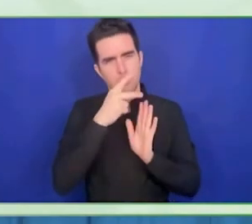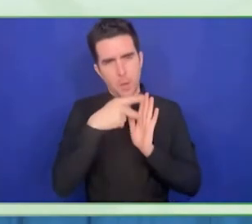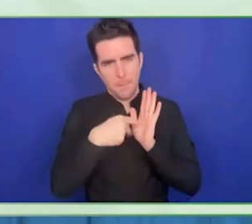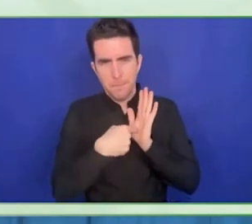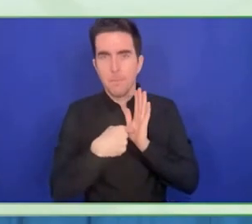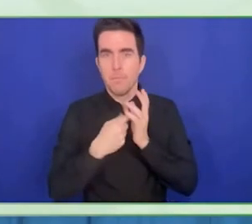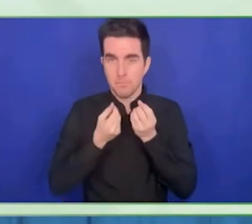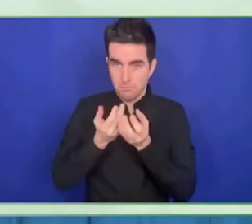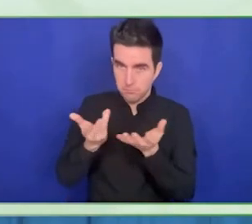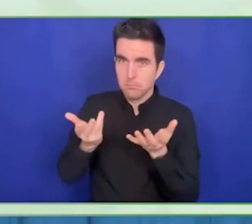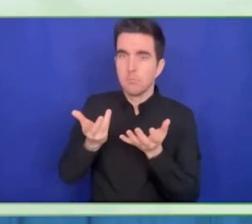will connect.